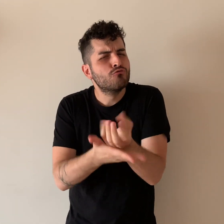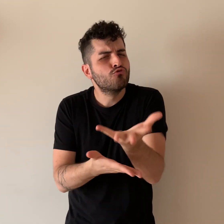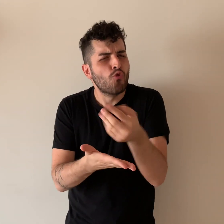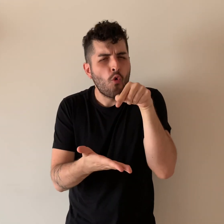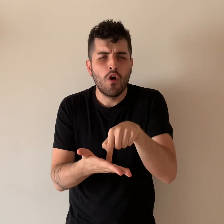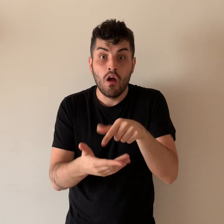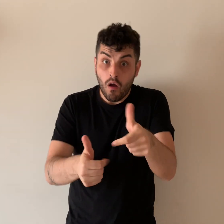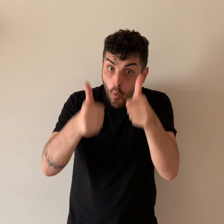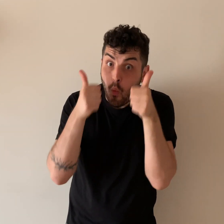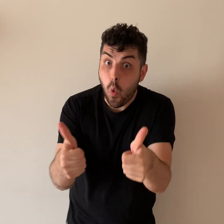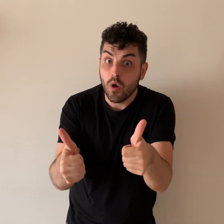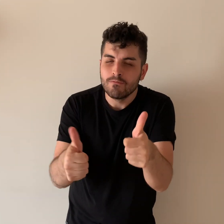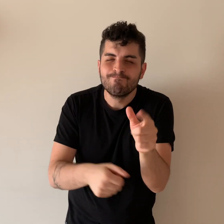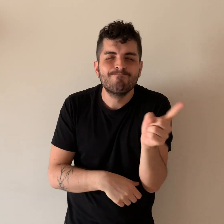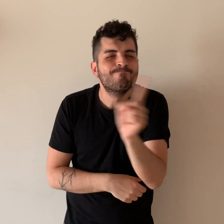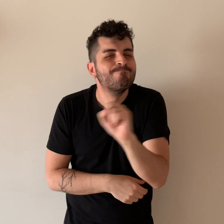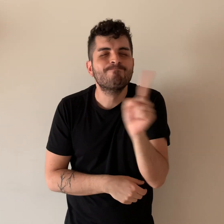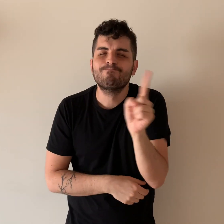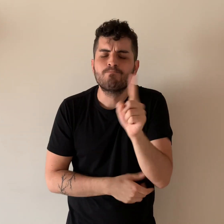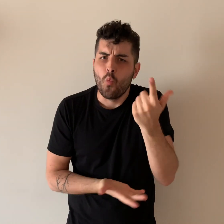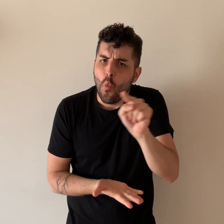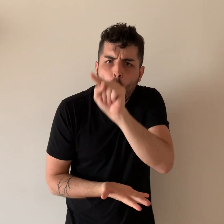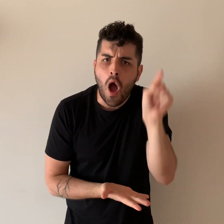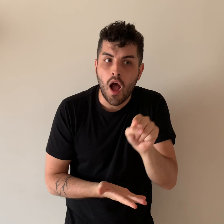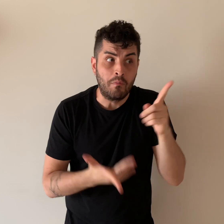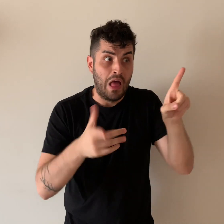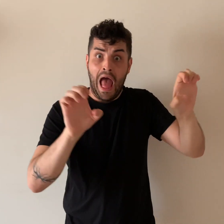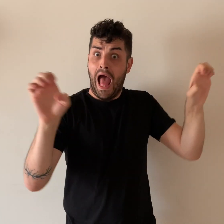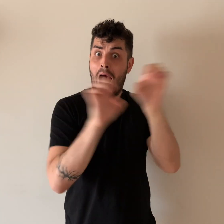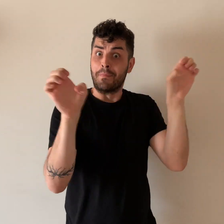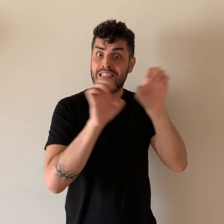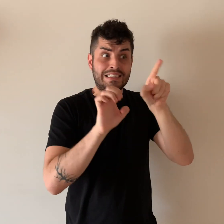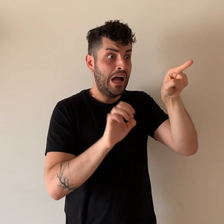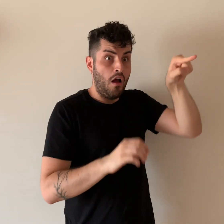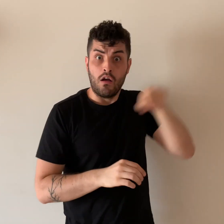their news announcements, it is not effective during emergencies